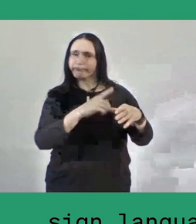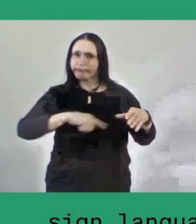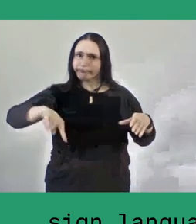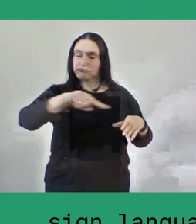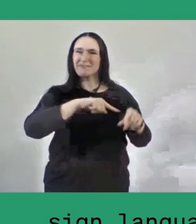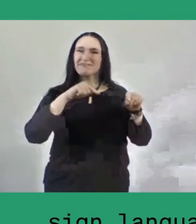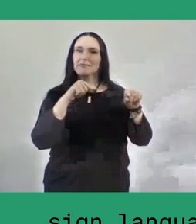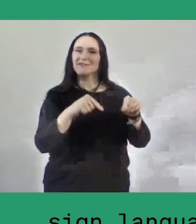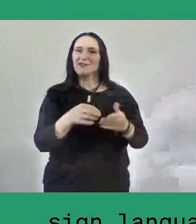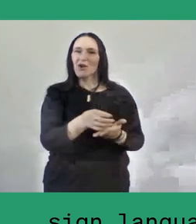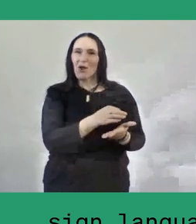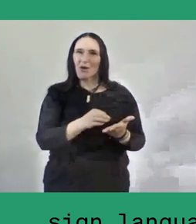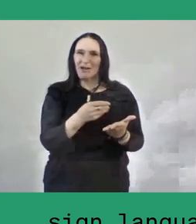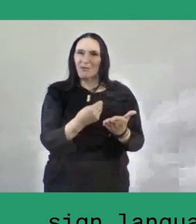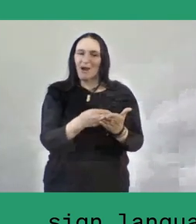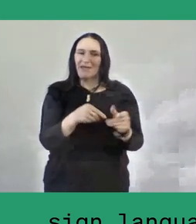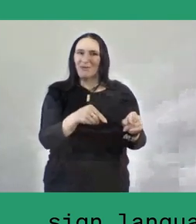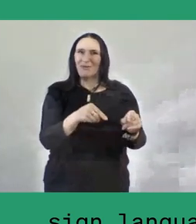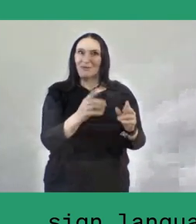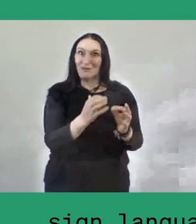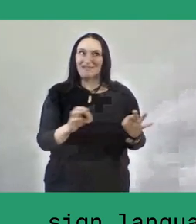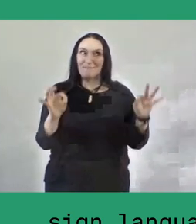and one typical example also is the decision making,